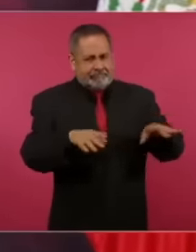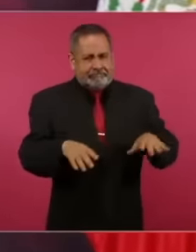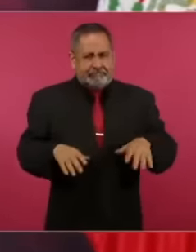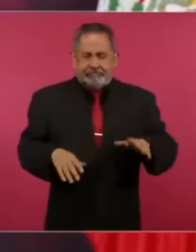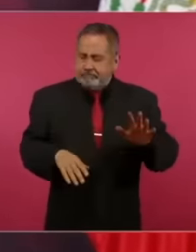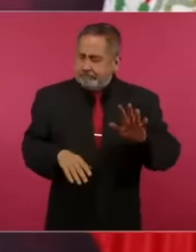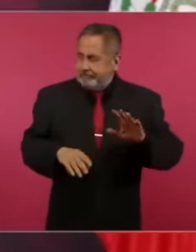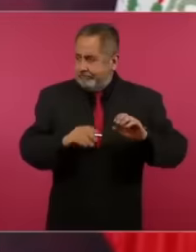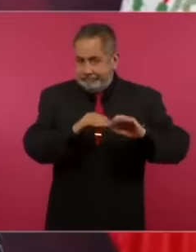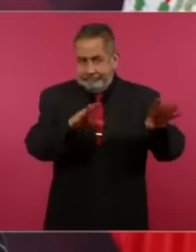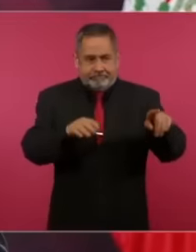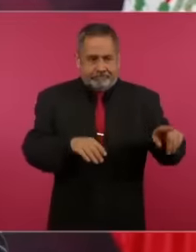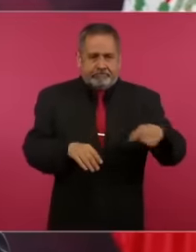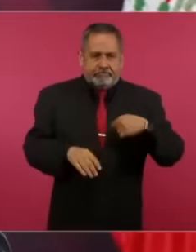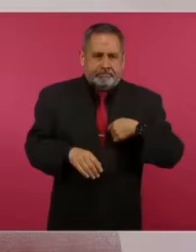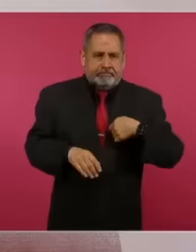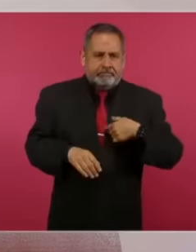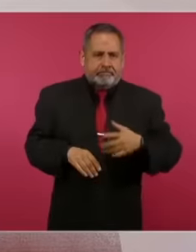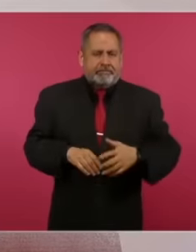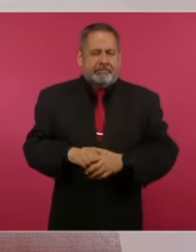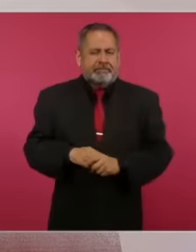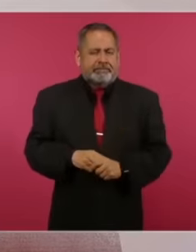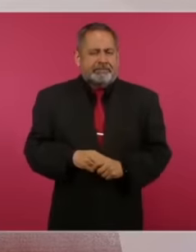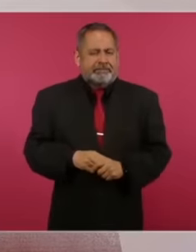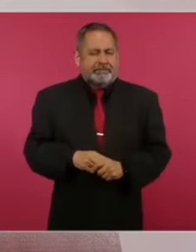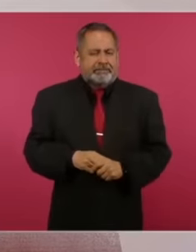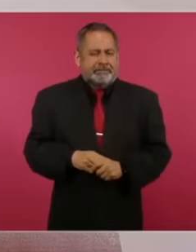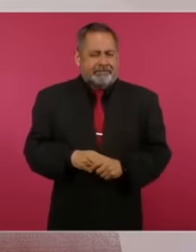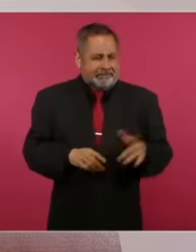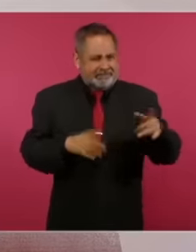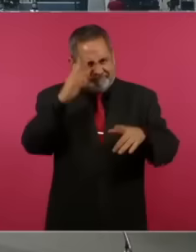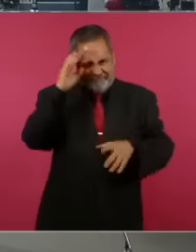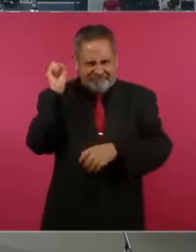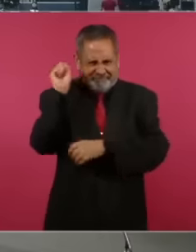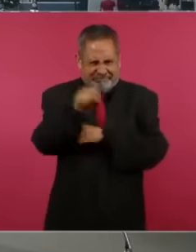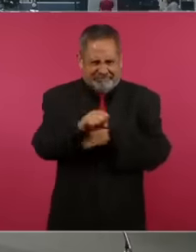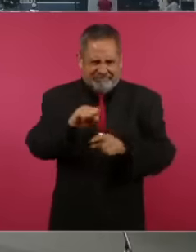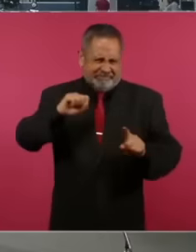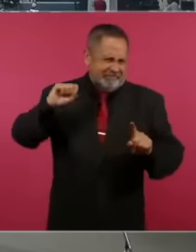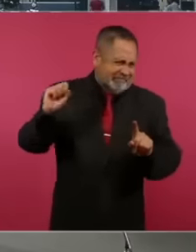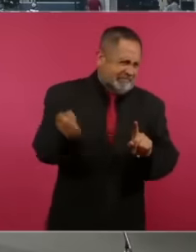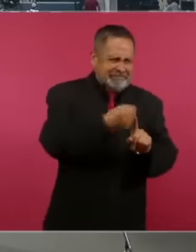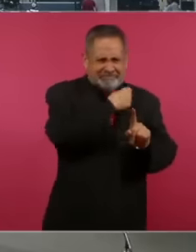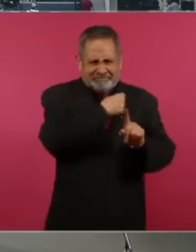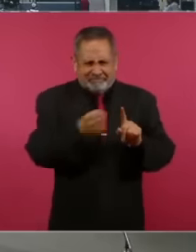like this beating here